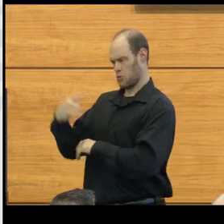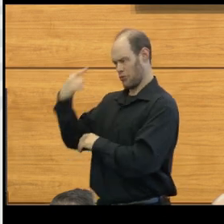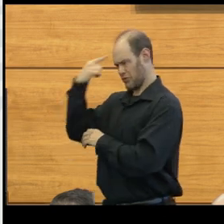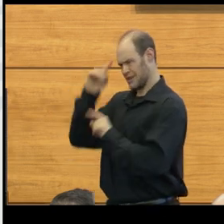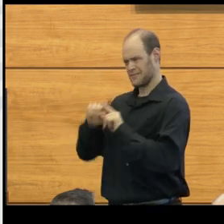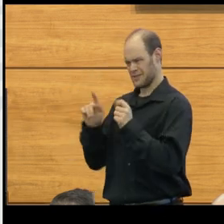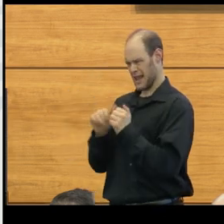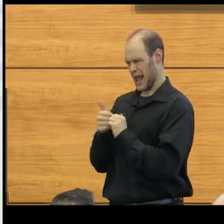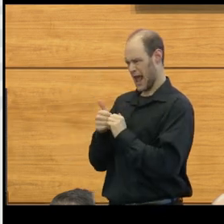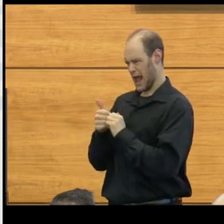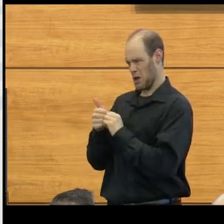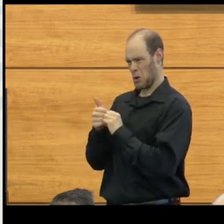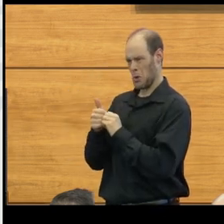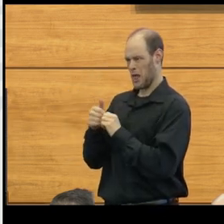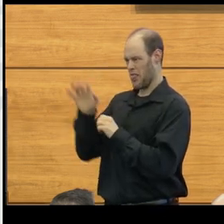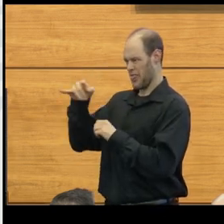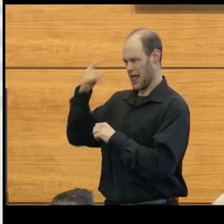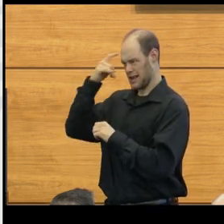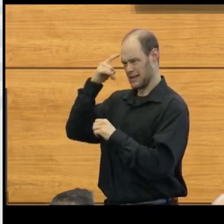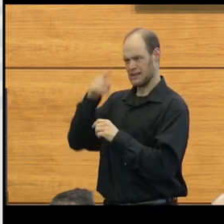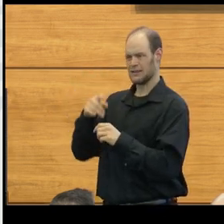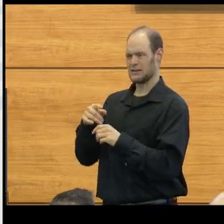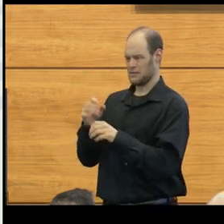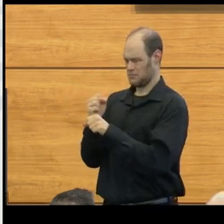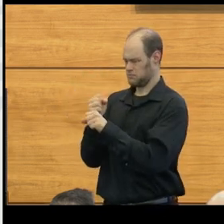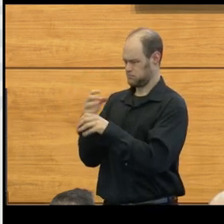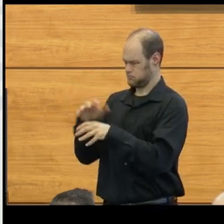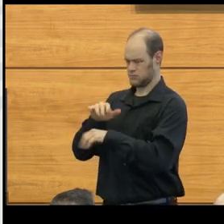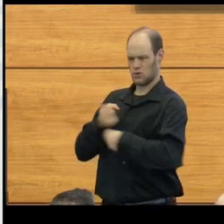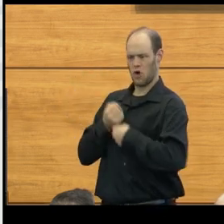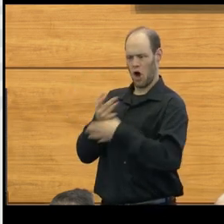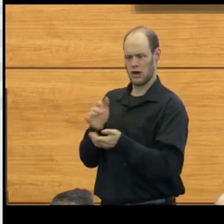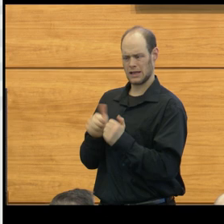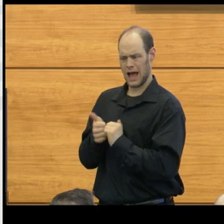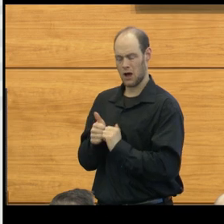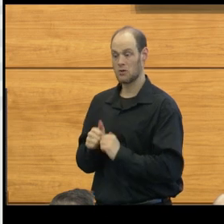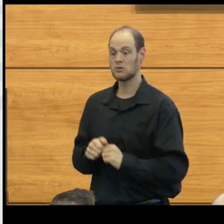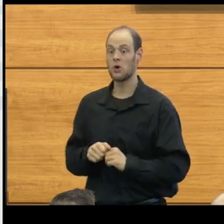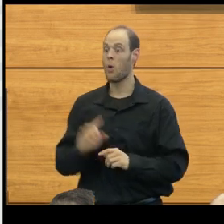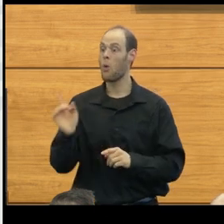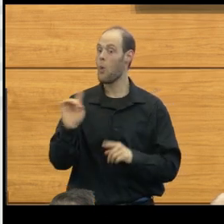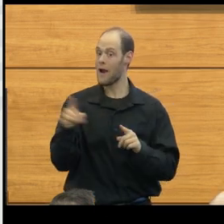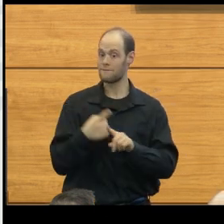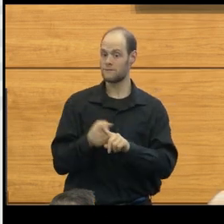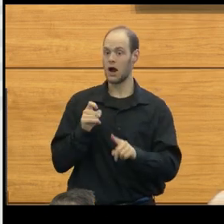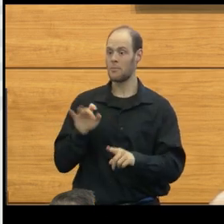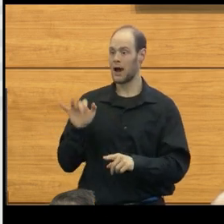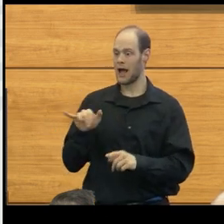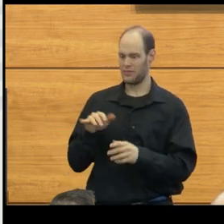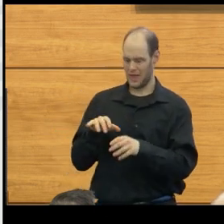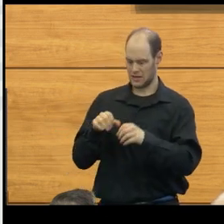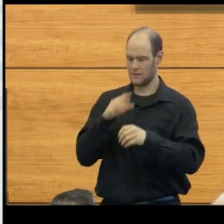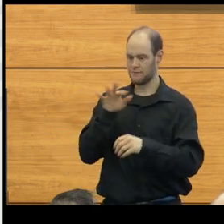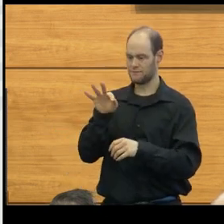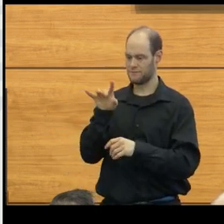how does the syrinx in fact form? And so, again, looking at the origin of where this fluid pocket would form